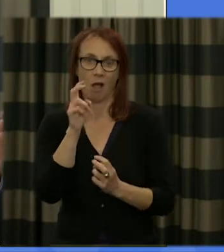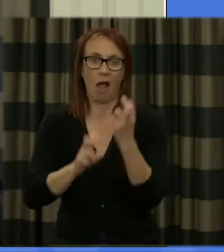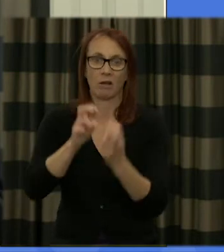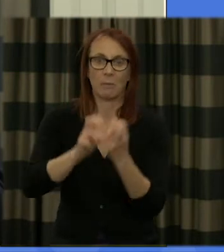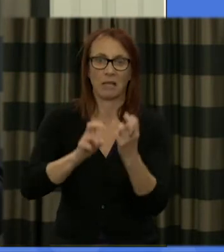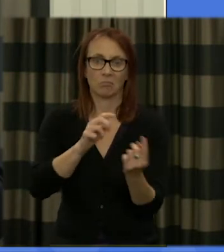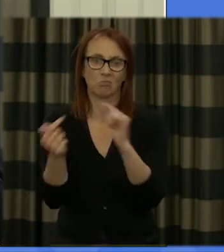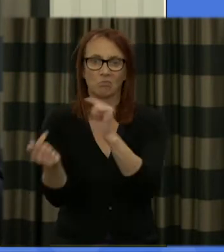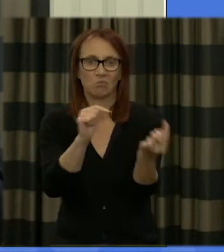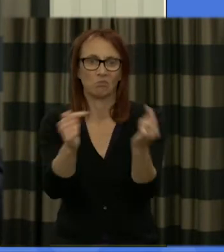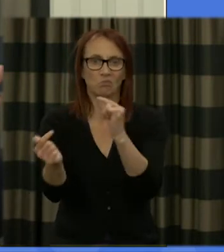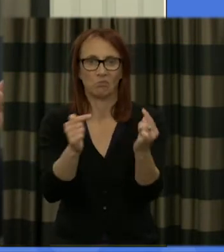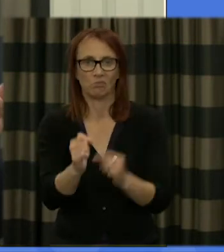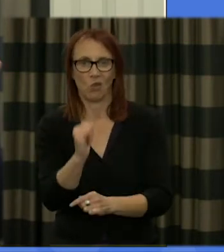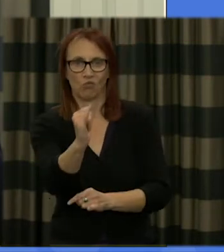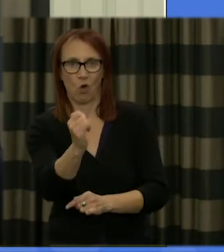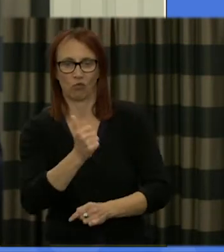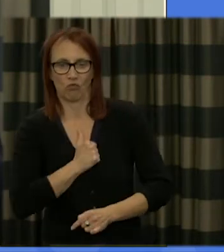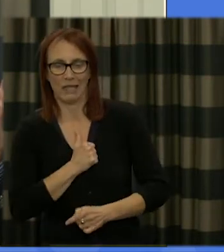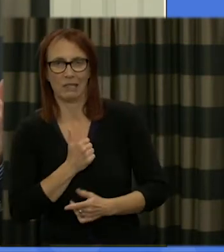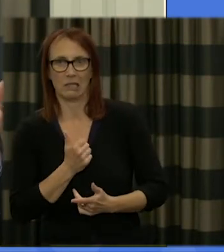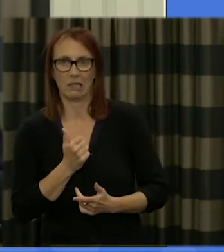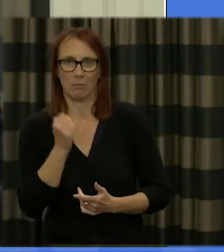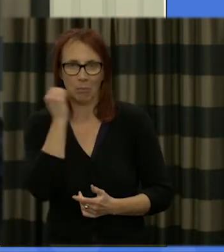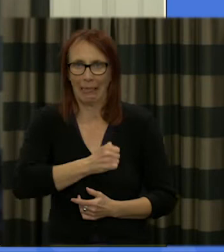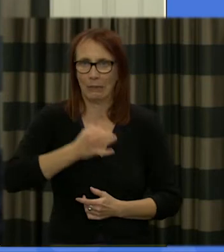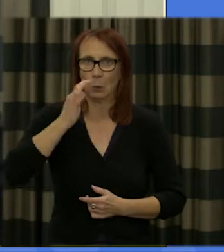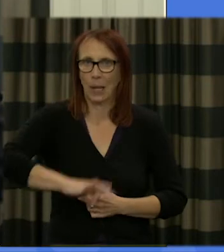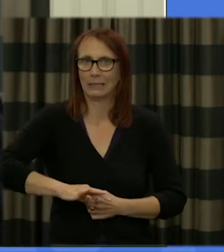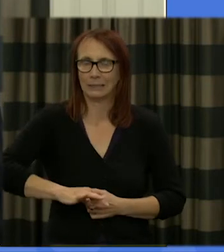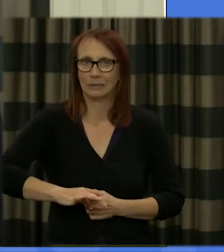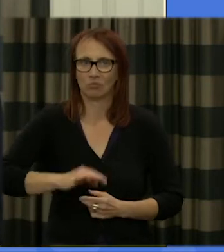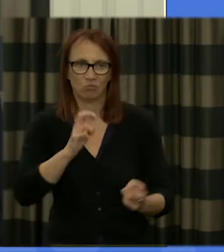ism I'm right you're wrong you're wrong I'm right black and white look like yes